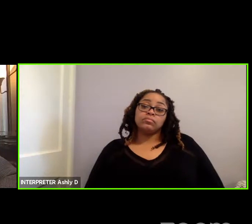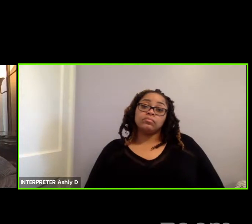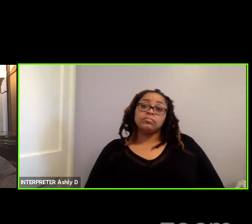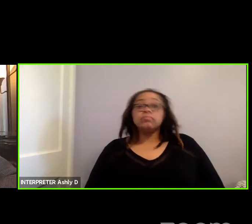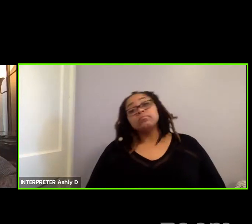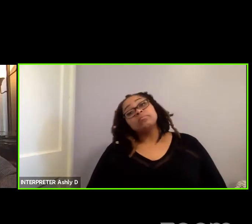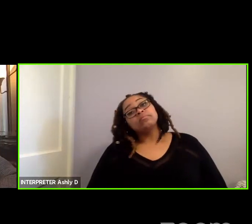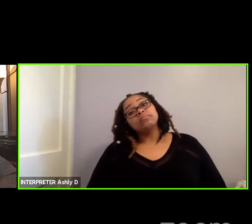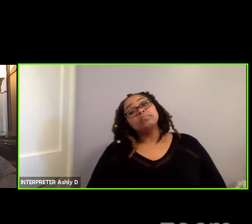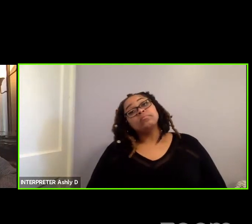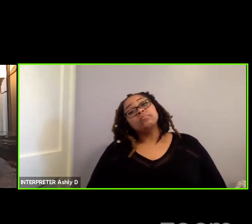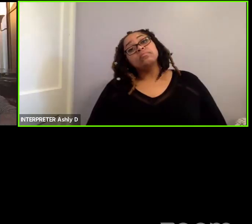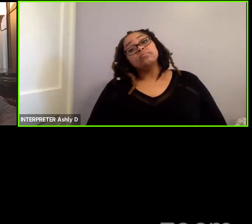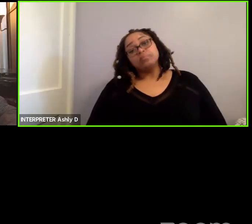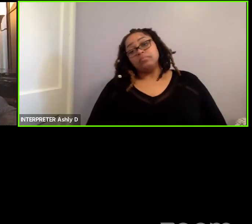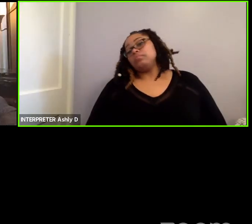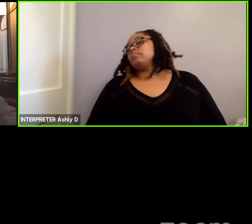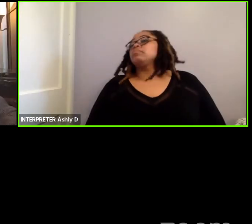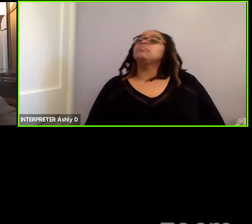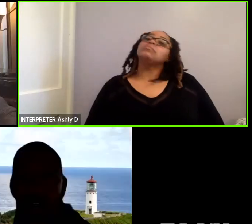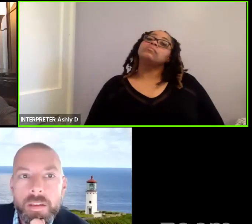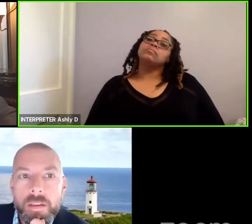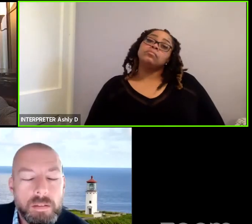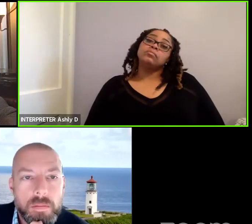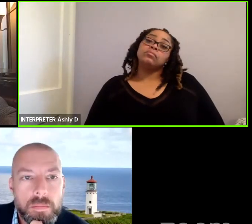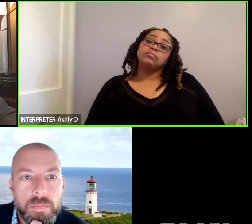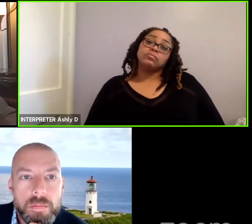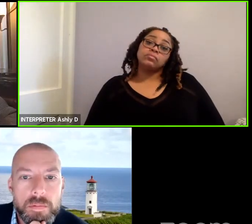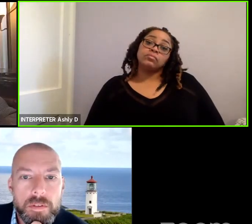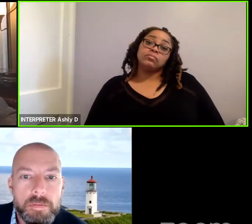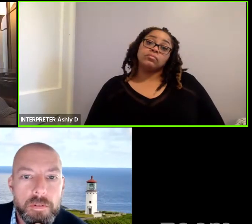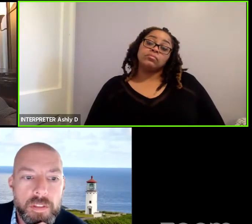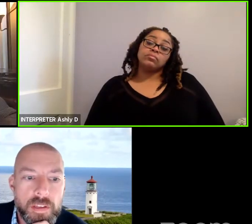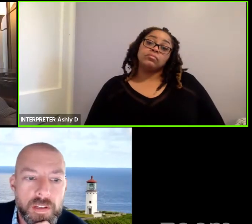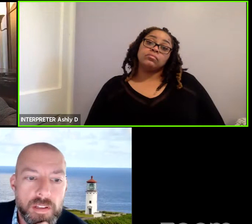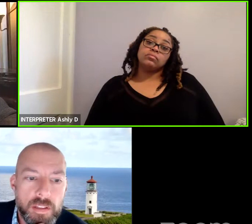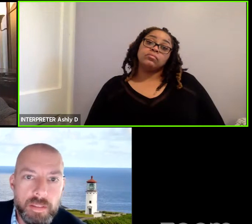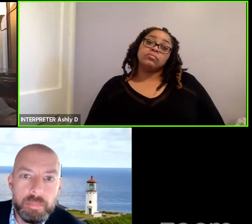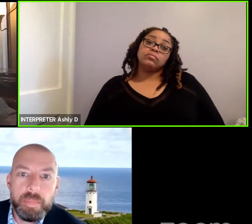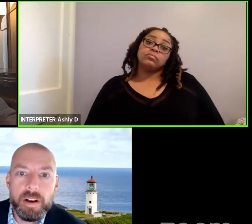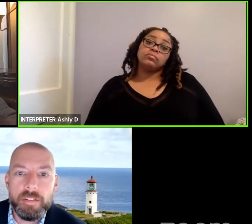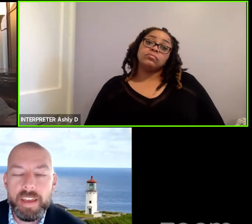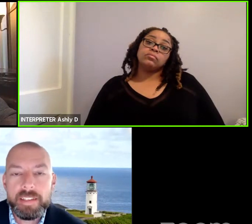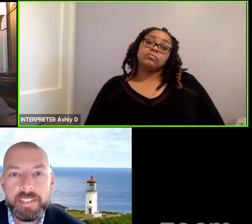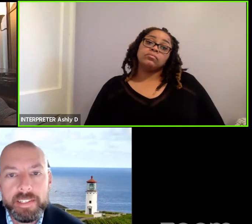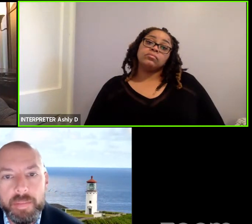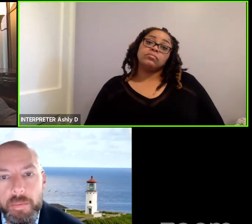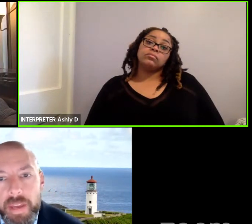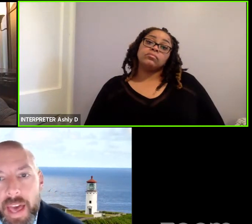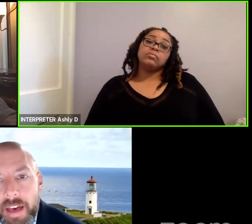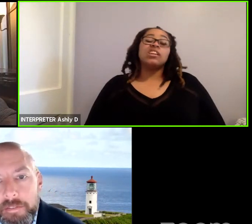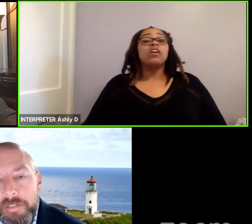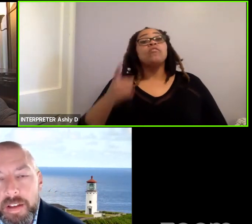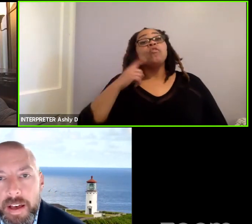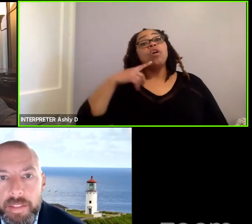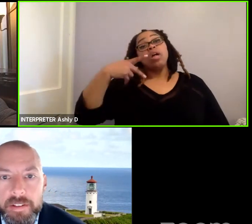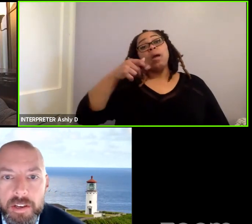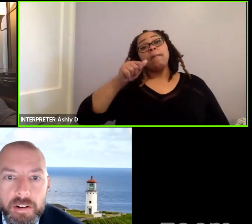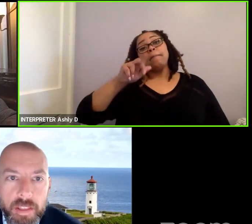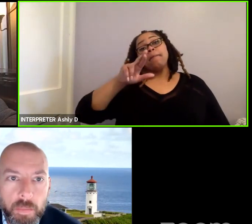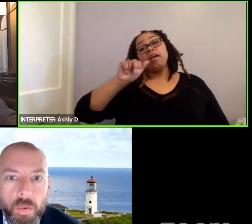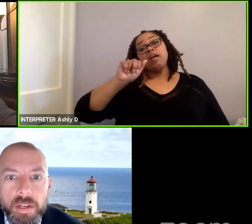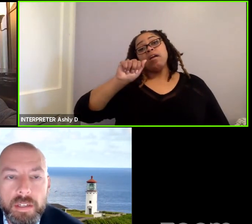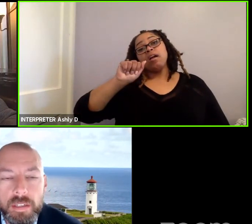So, for the, the paravan system that we have, there is currently one